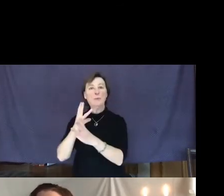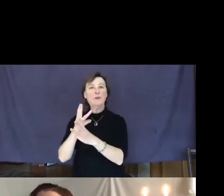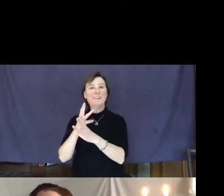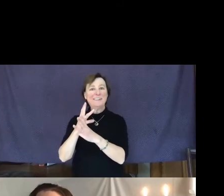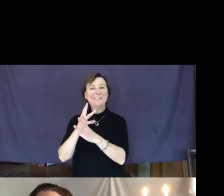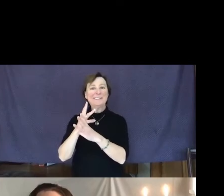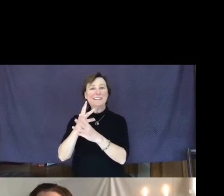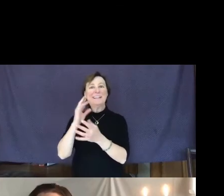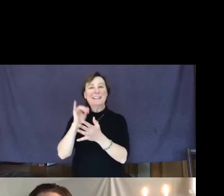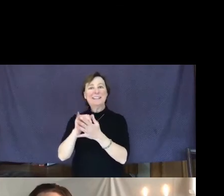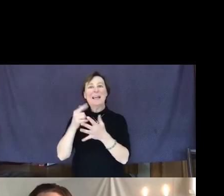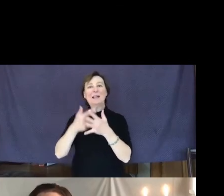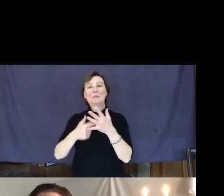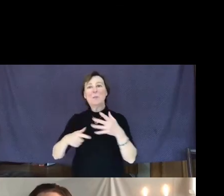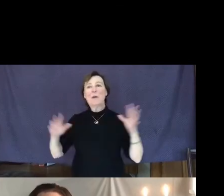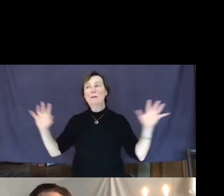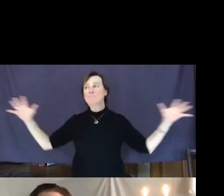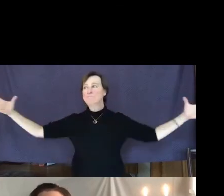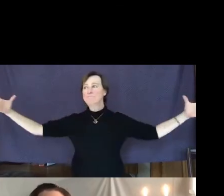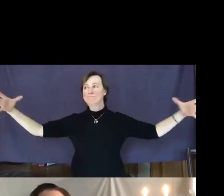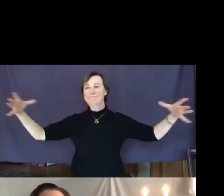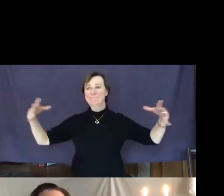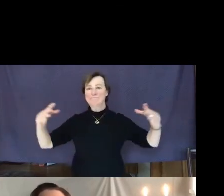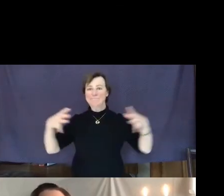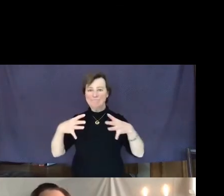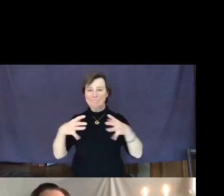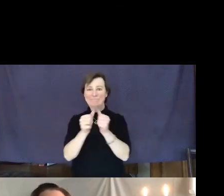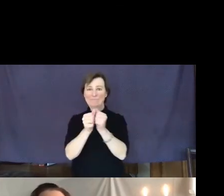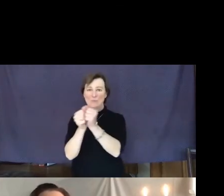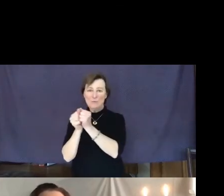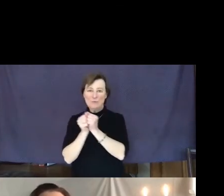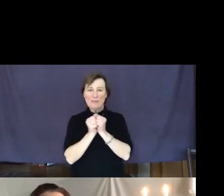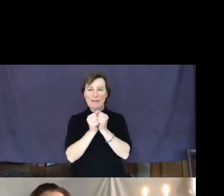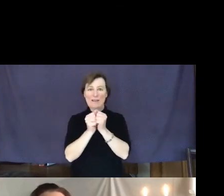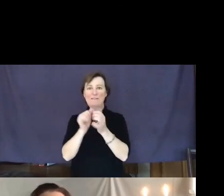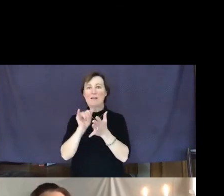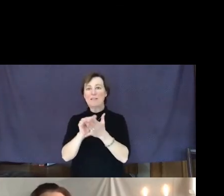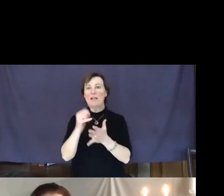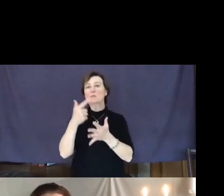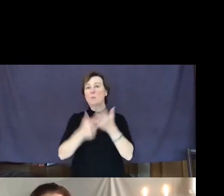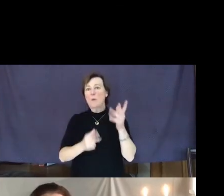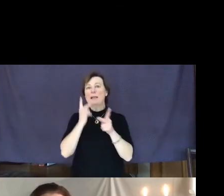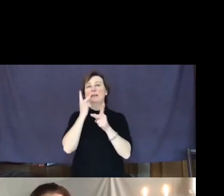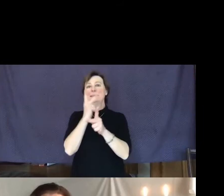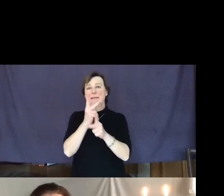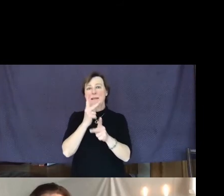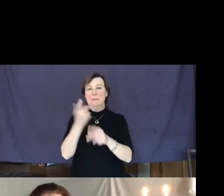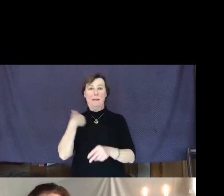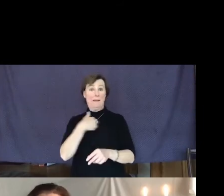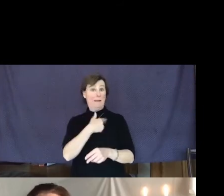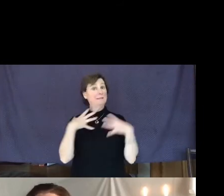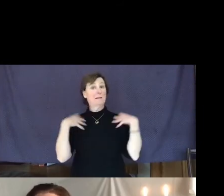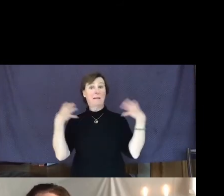us together. It's what keeps us healthy."